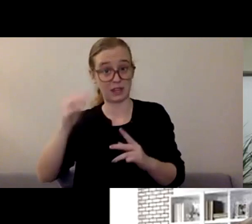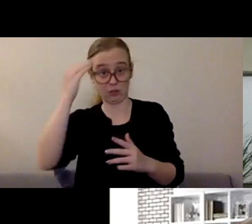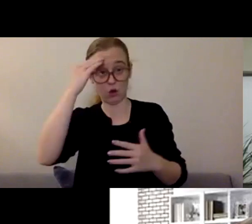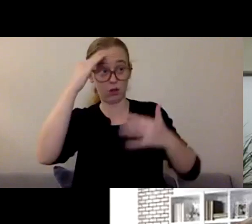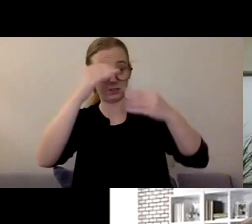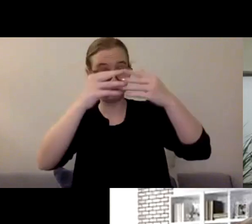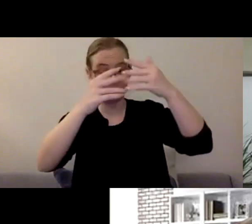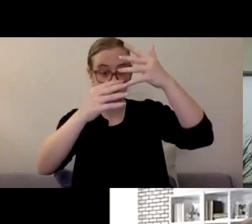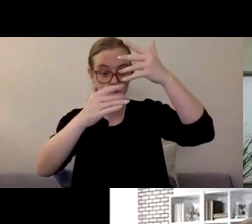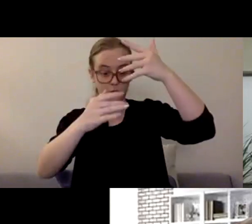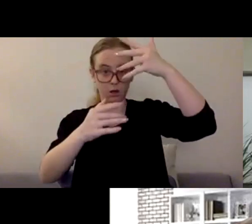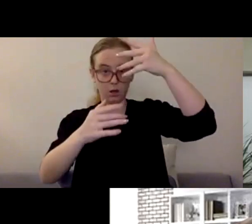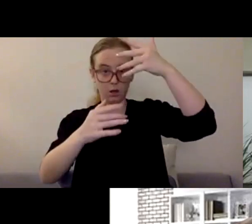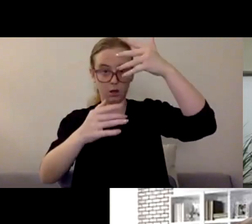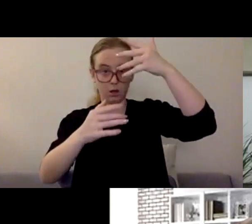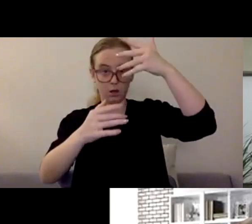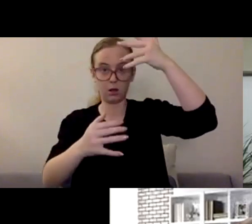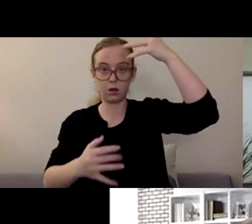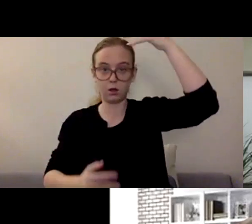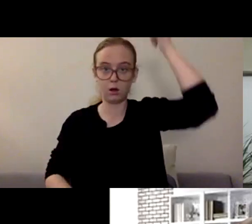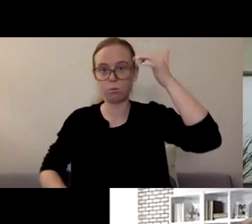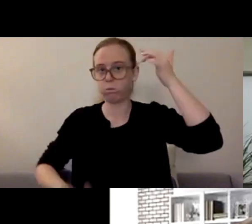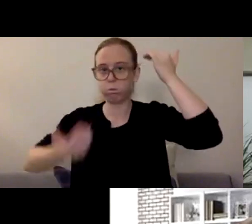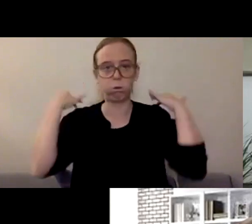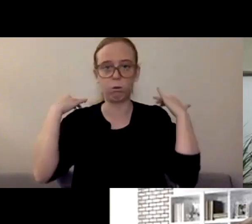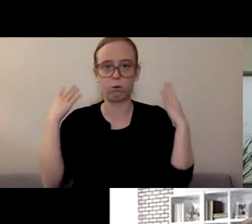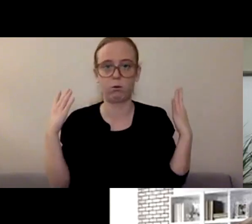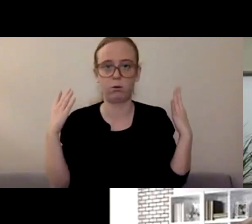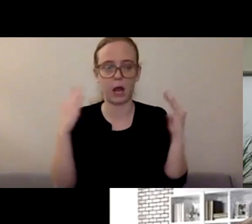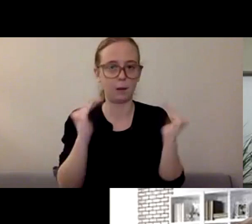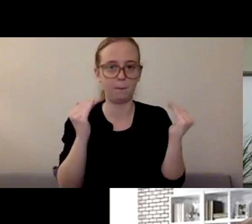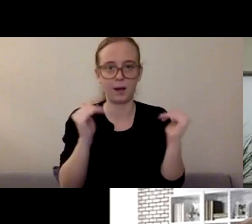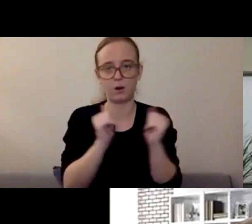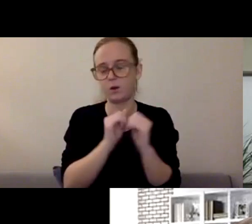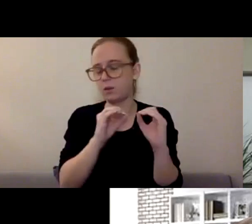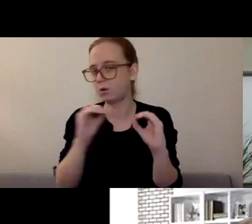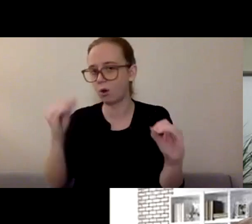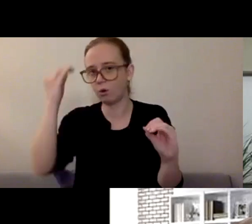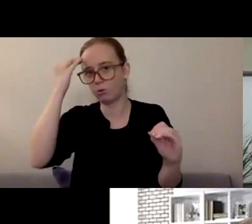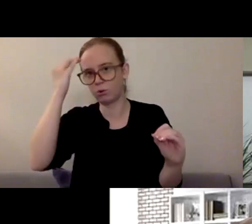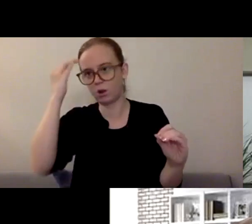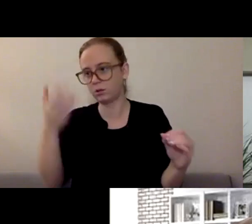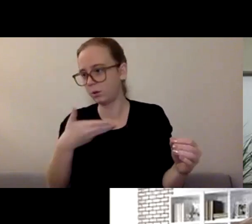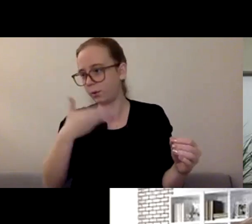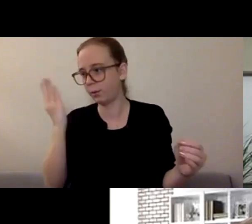as not knowing where to turn or not having any knowledge. I'm curious to hear your thoughts about,